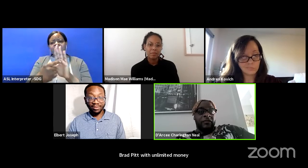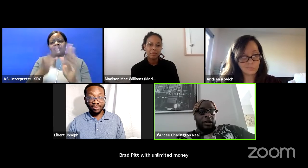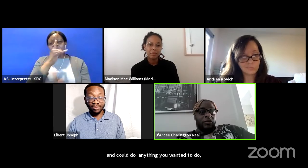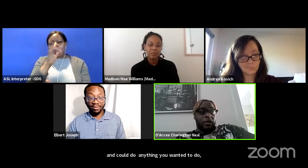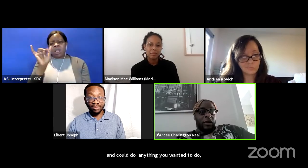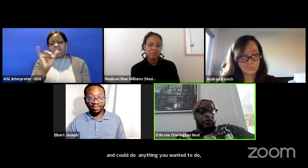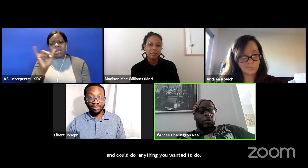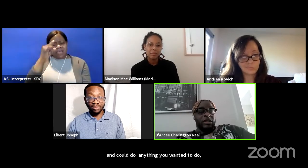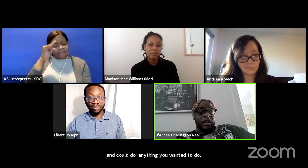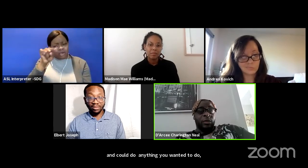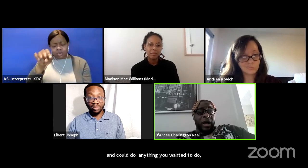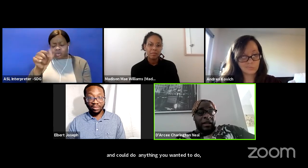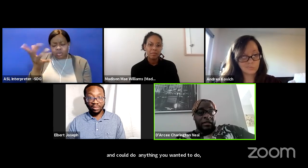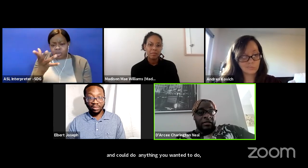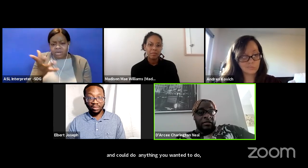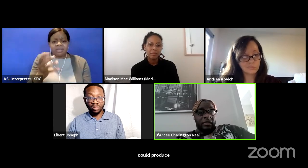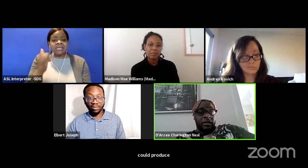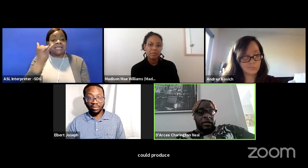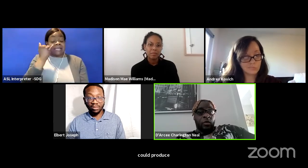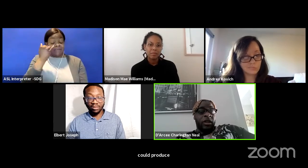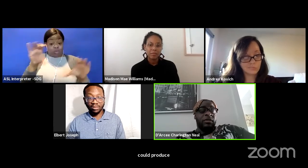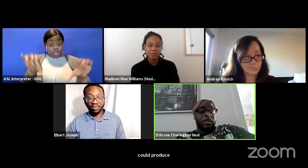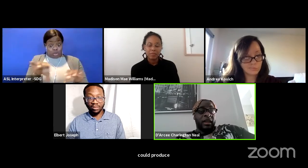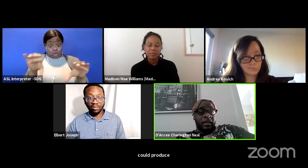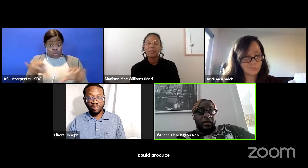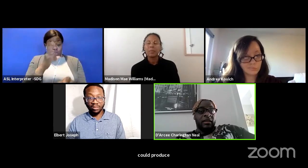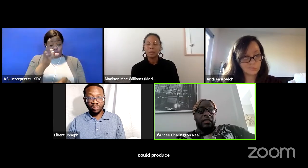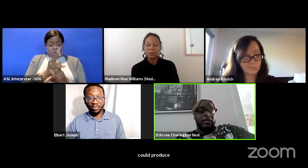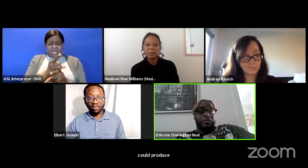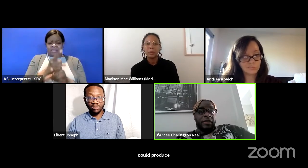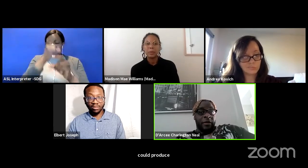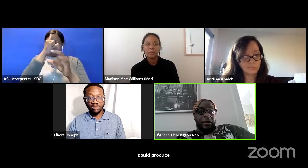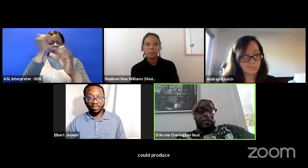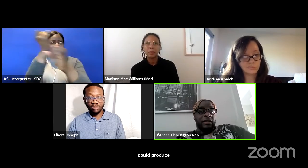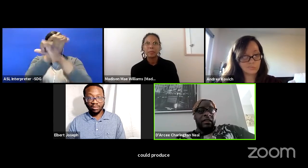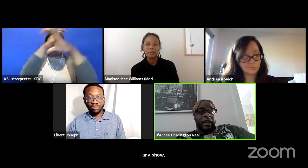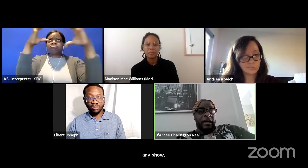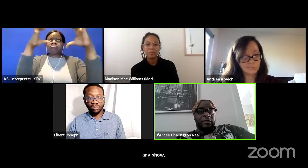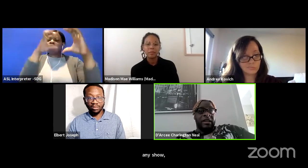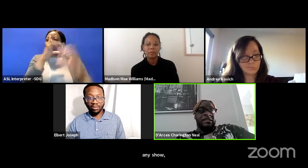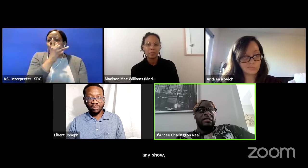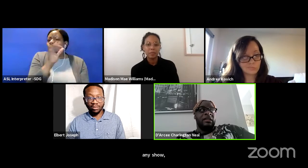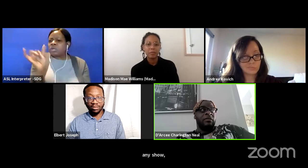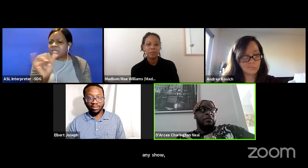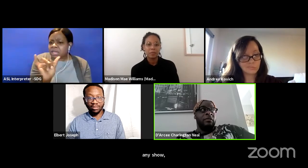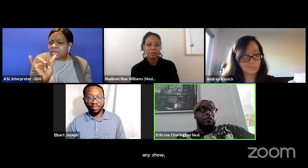Like if it were done right. But what do you think that would even look like? Because you know,